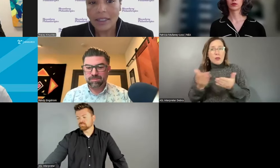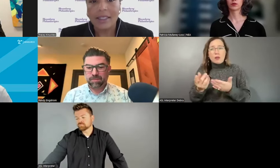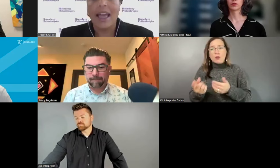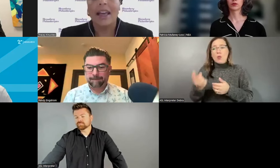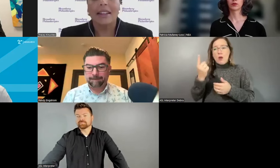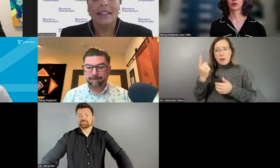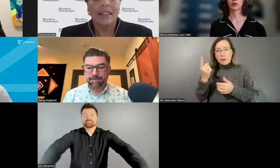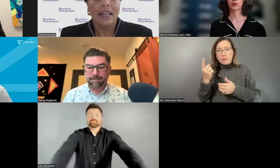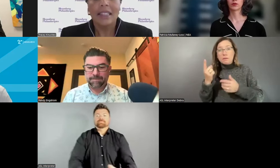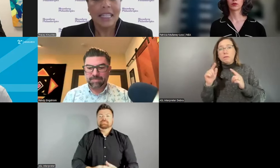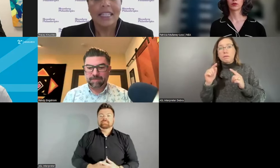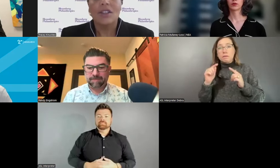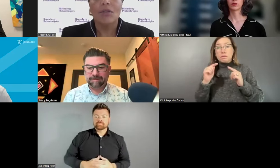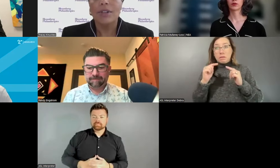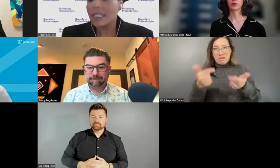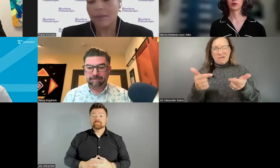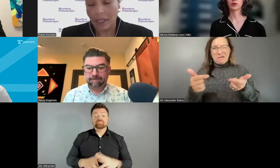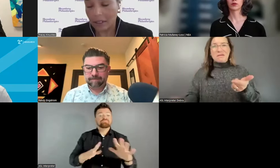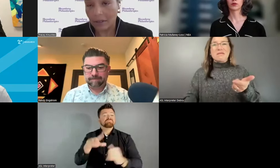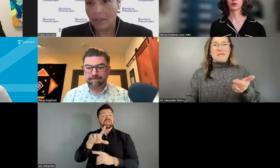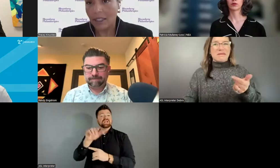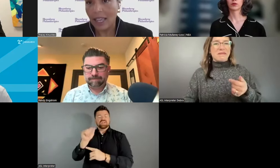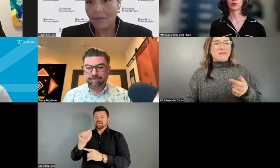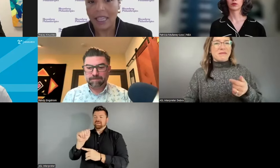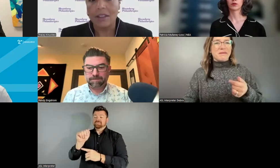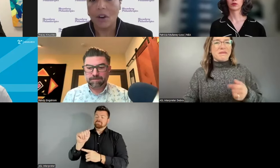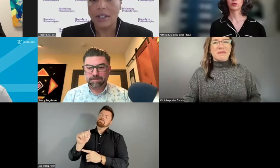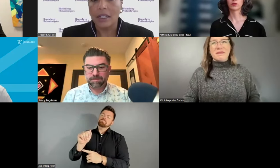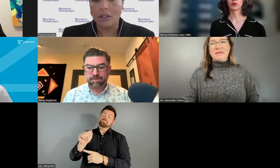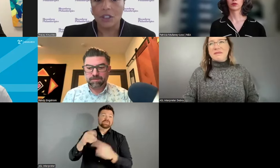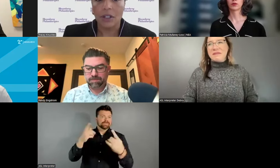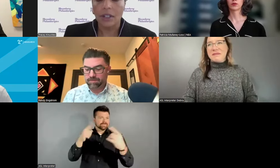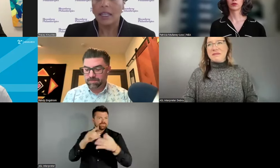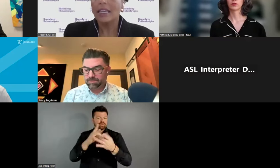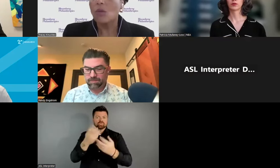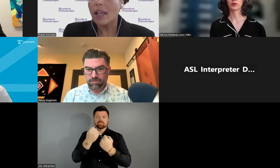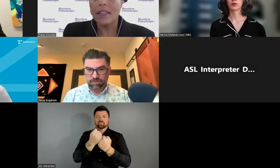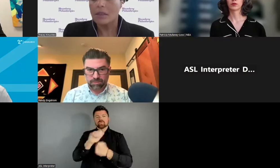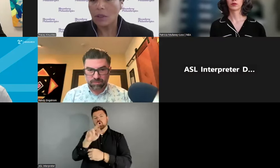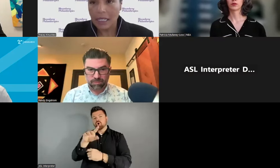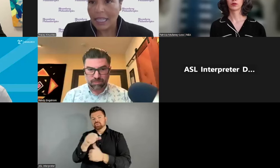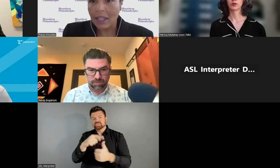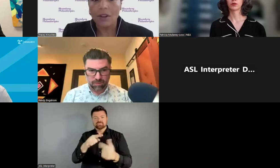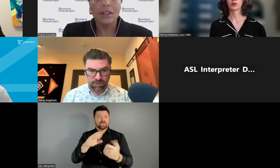that LAAs are really effective at advocating for arts and culture in a way that is multilayered,